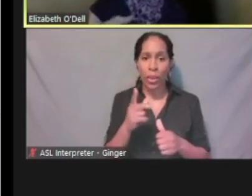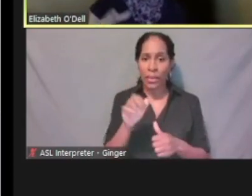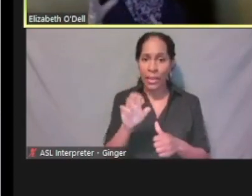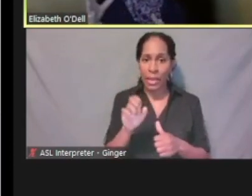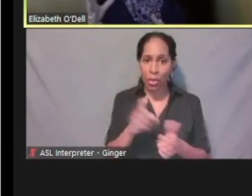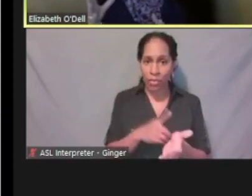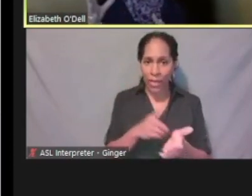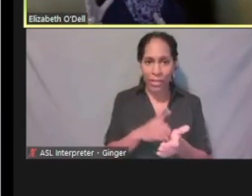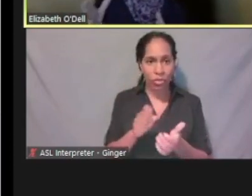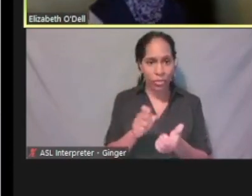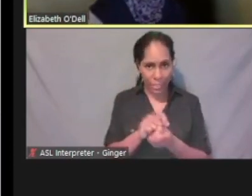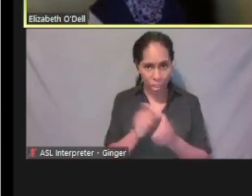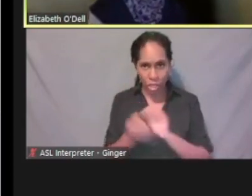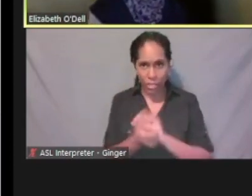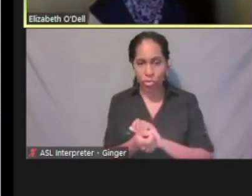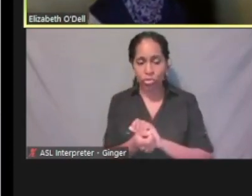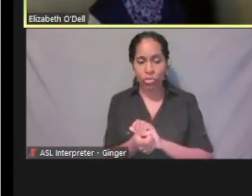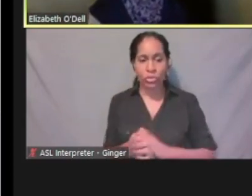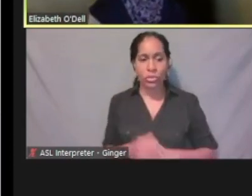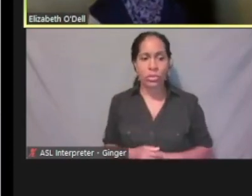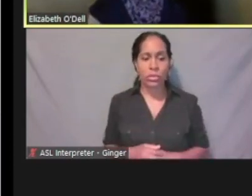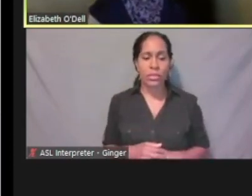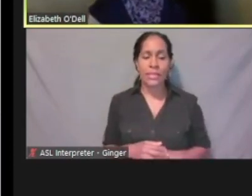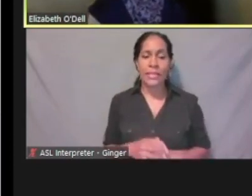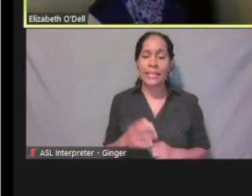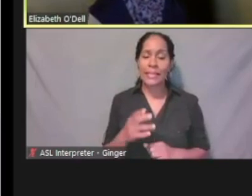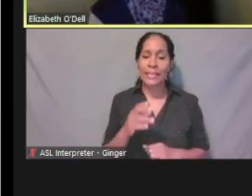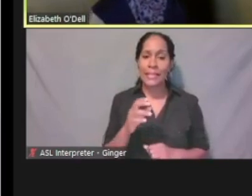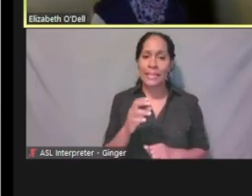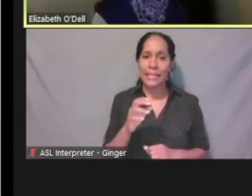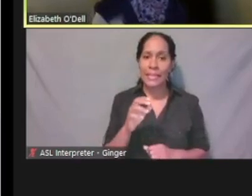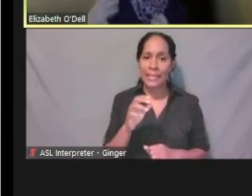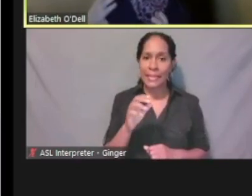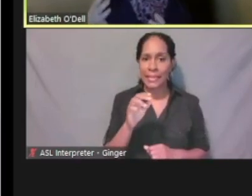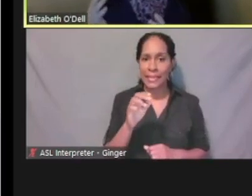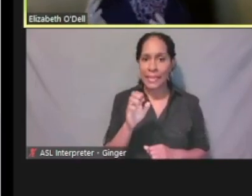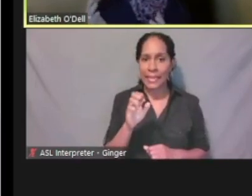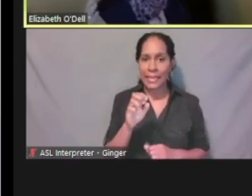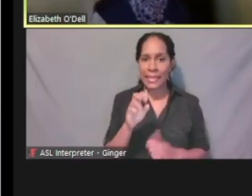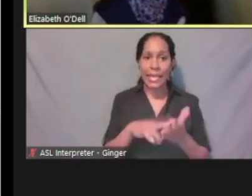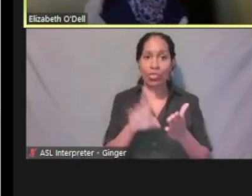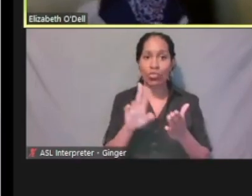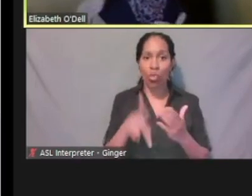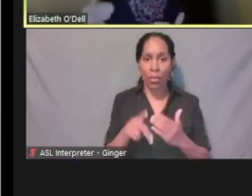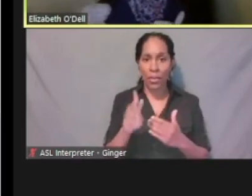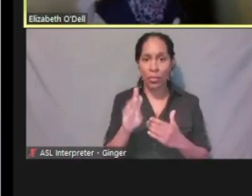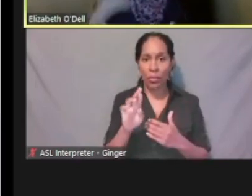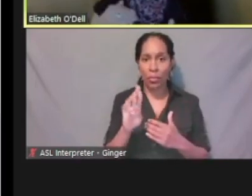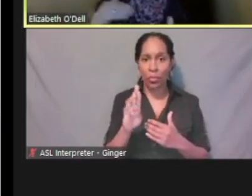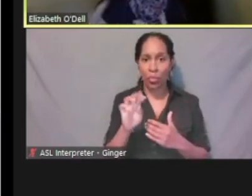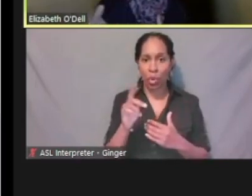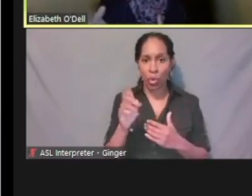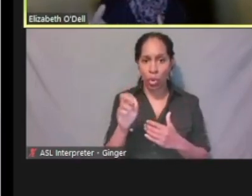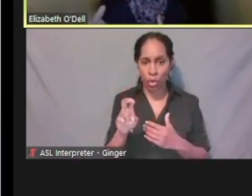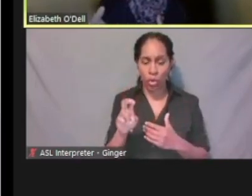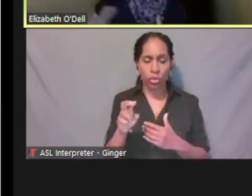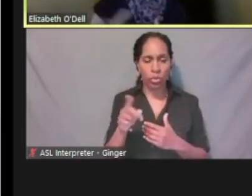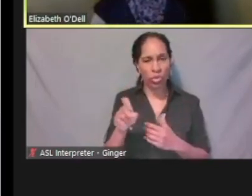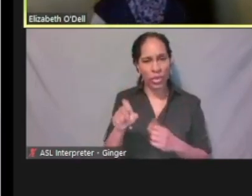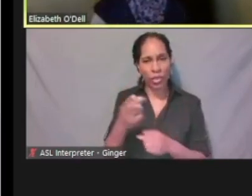The enrollment broker, the North Carolina Medicaid enrollment broker is a source that they can go online to look